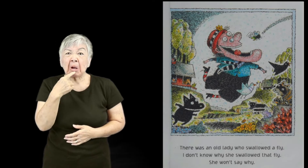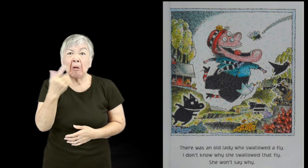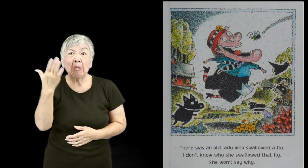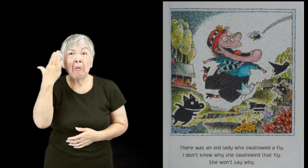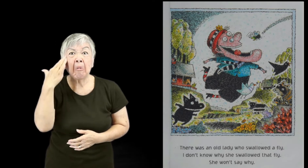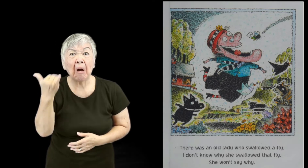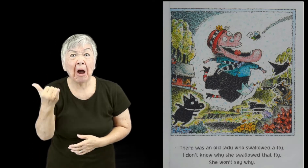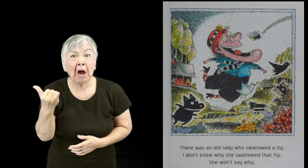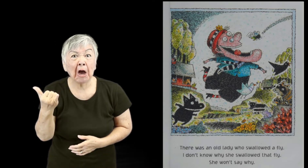She won’t say why.